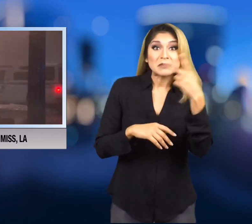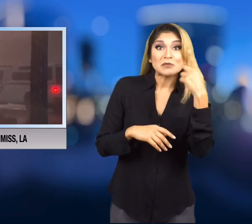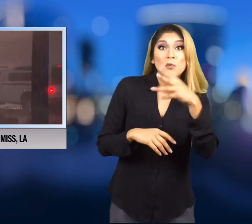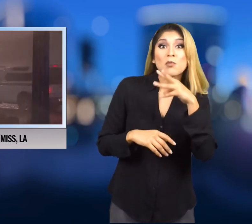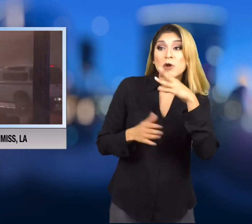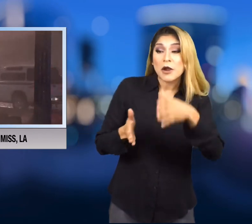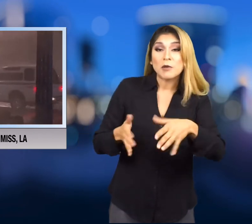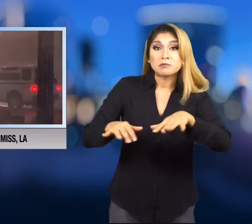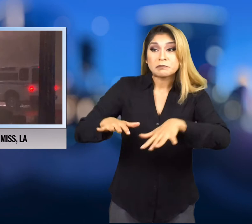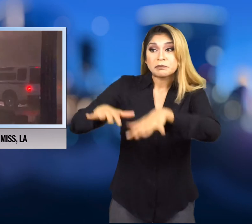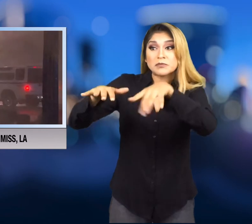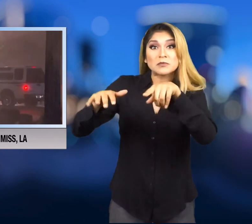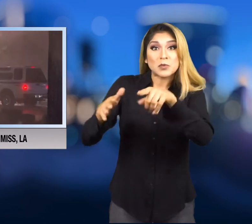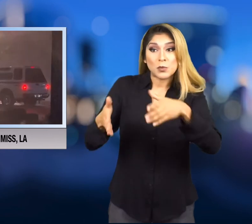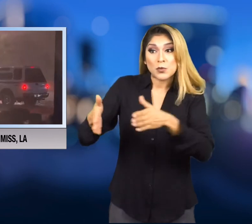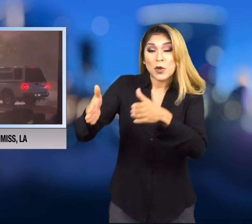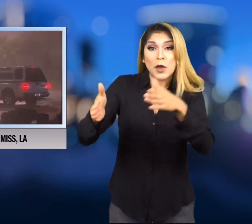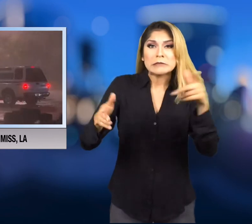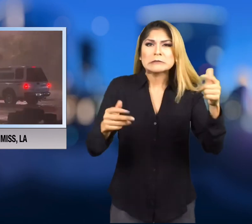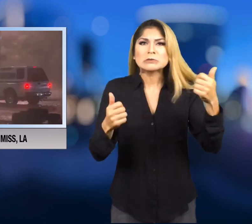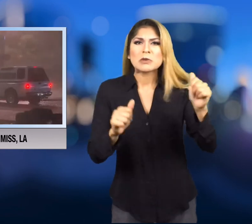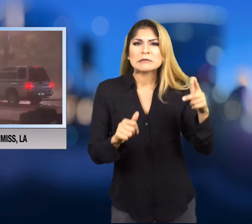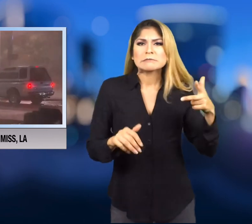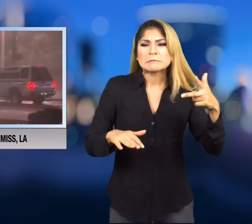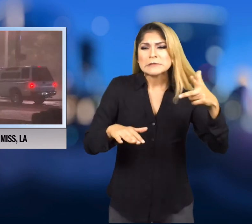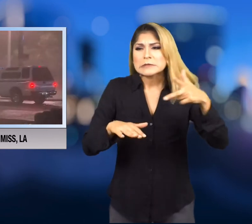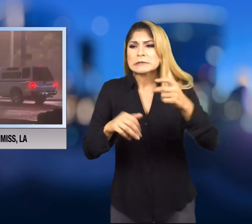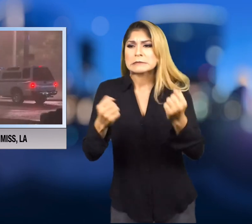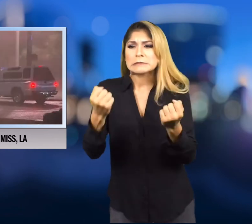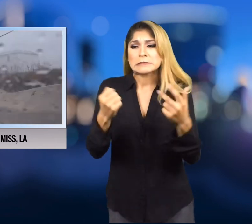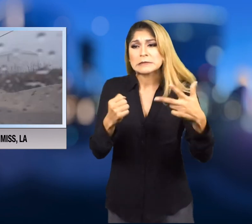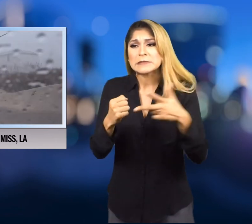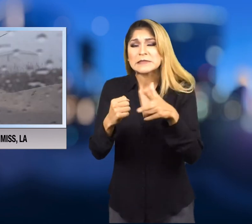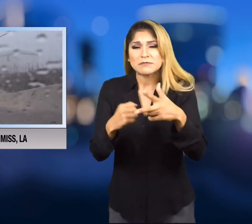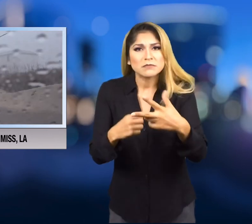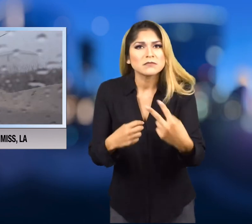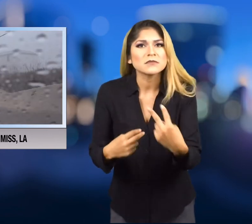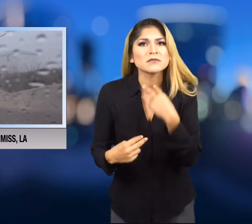to drive through the flooding but got stuck.